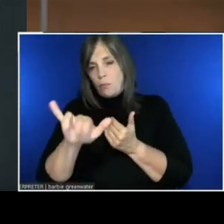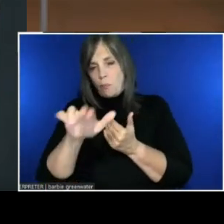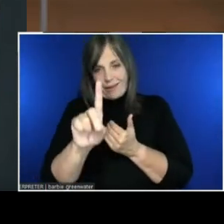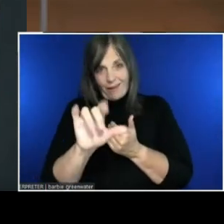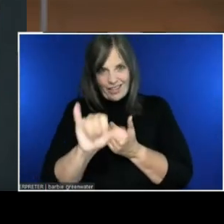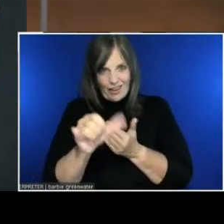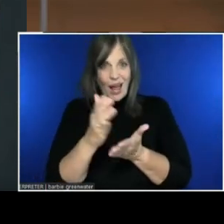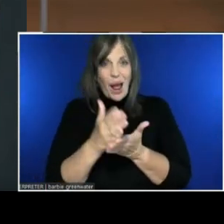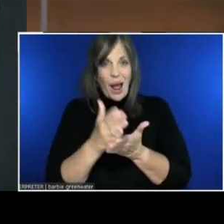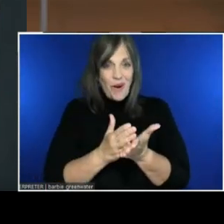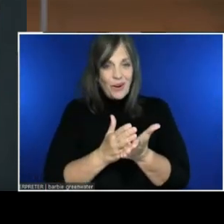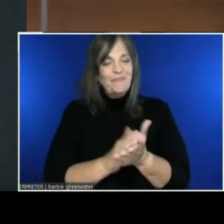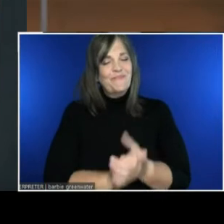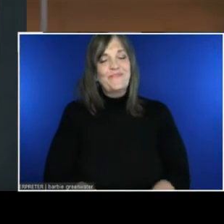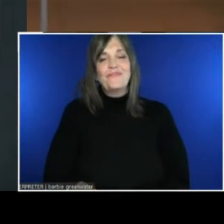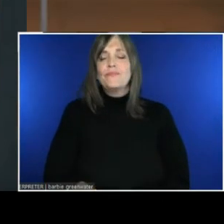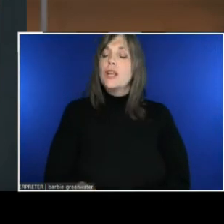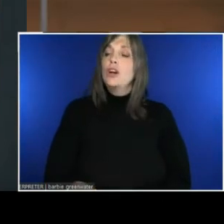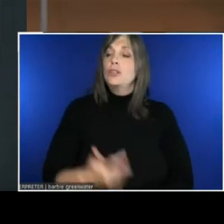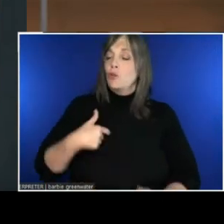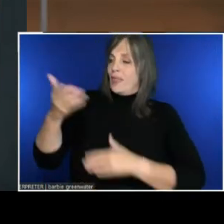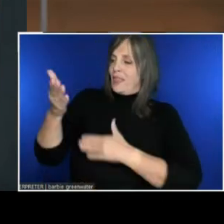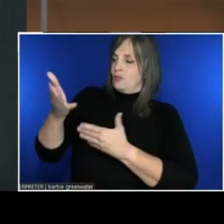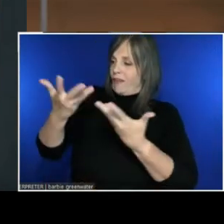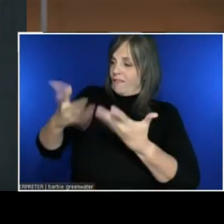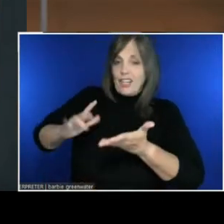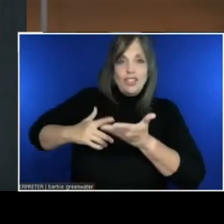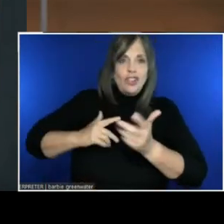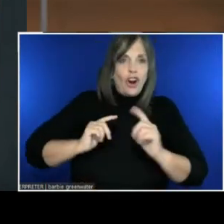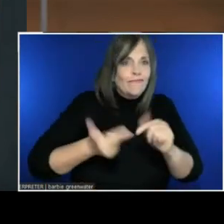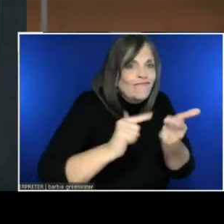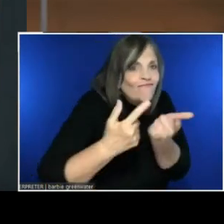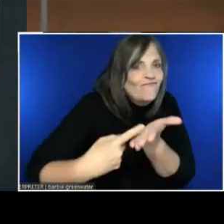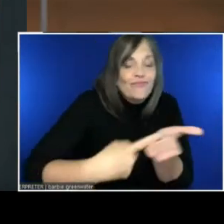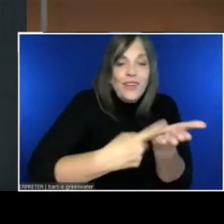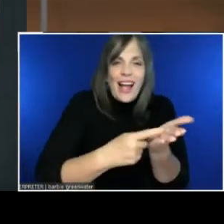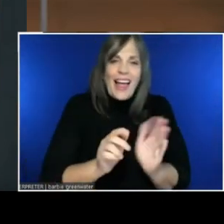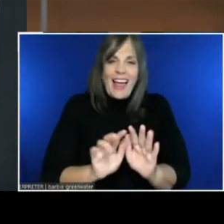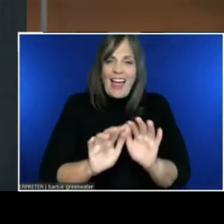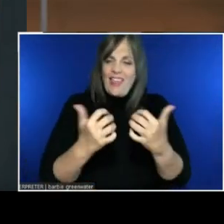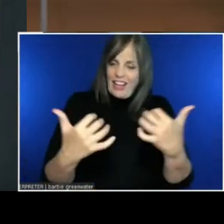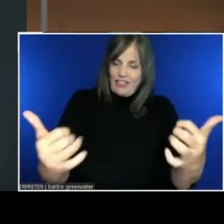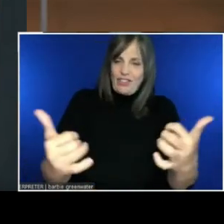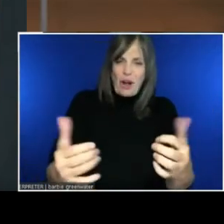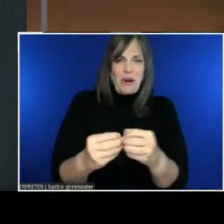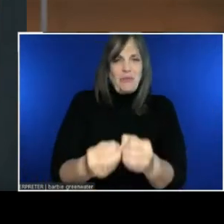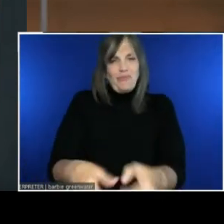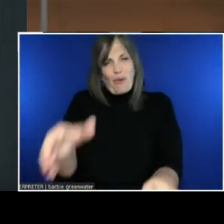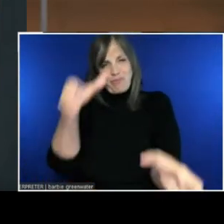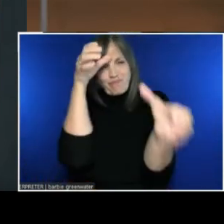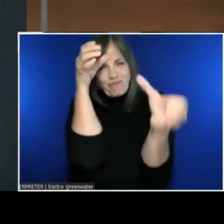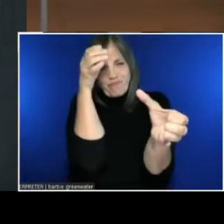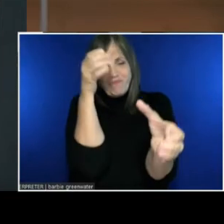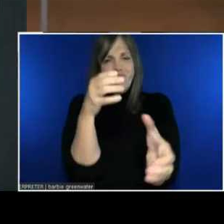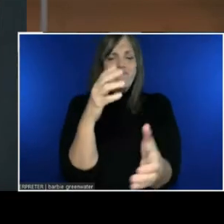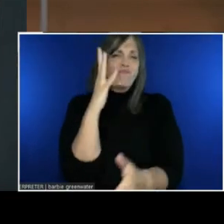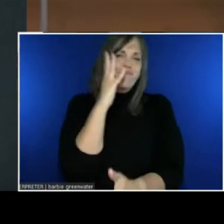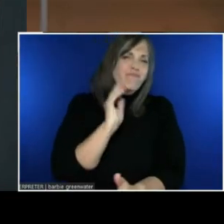This audience is likely more experienced and well versed in accessibility, and is likely to help me learn things.